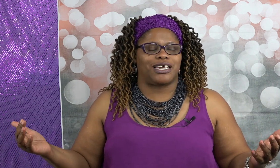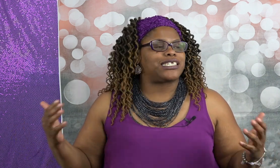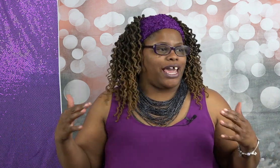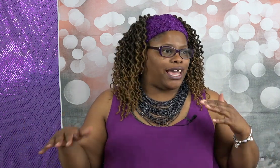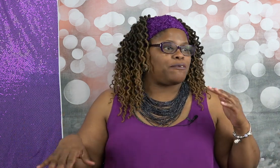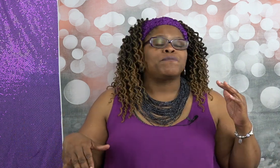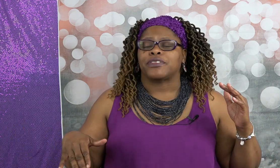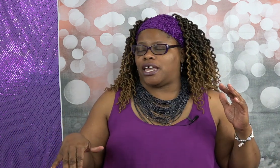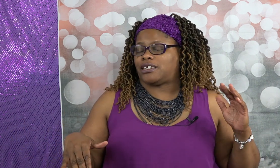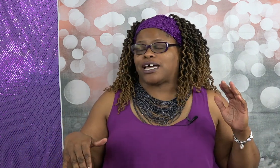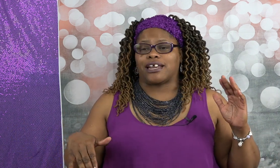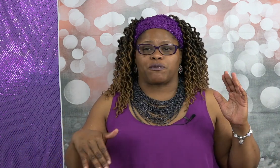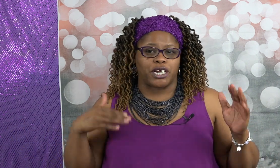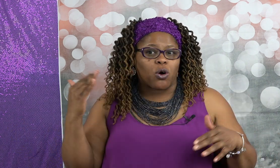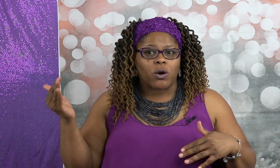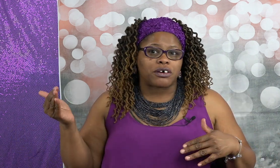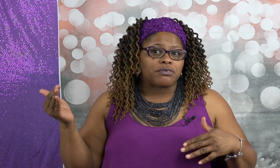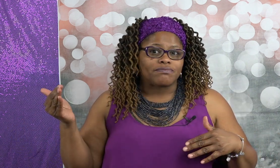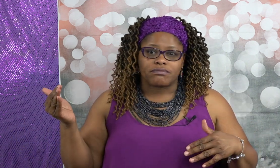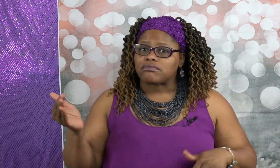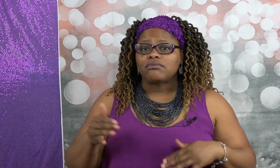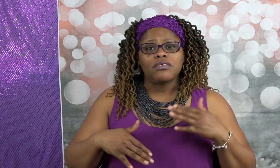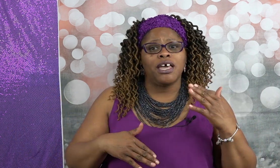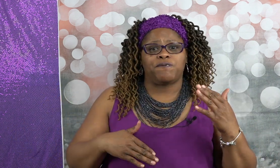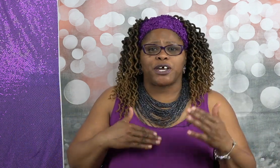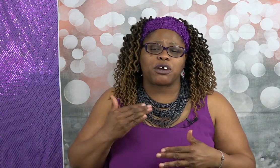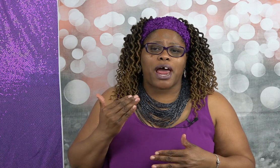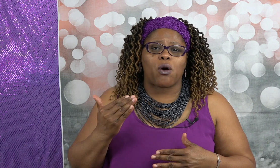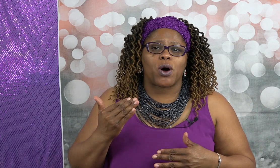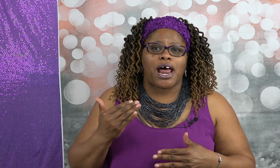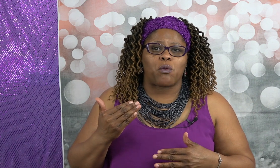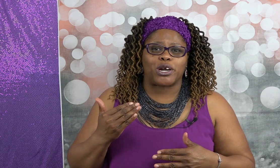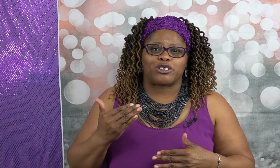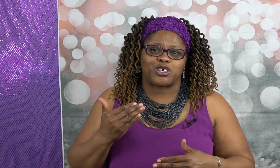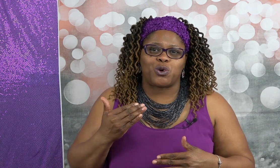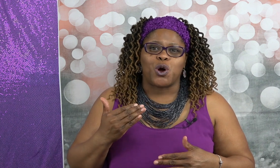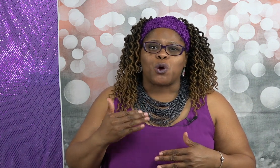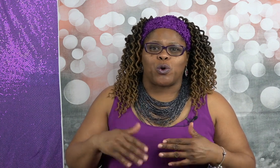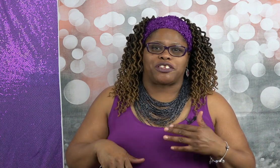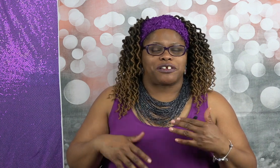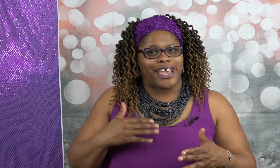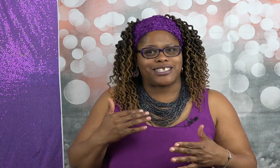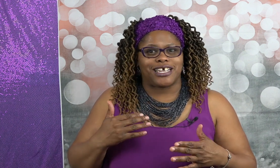list and and kind of reorder and figure out what I want to do with the next